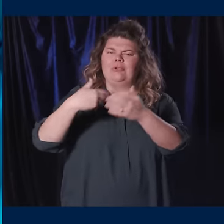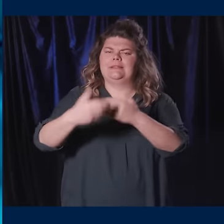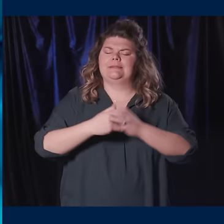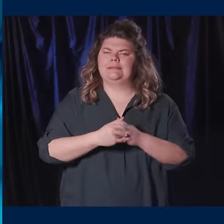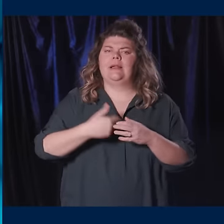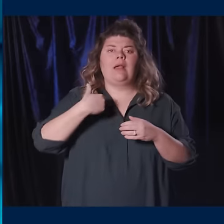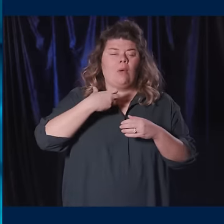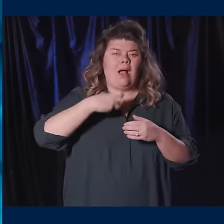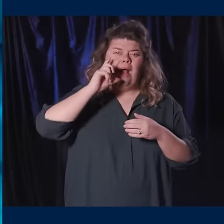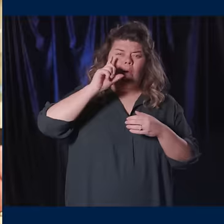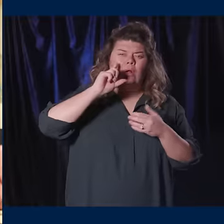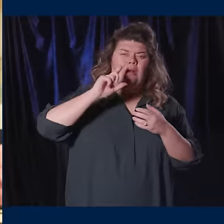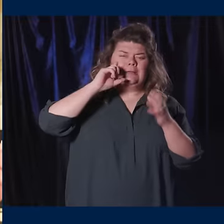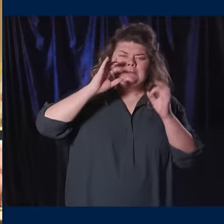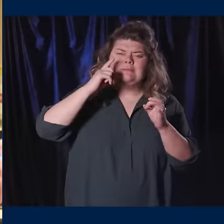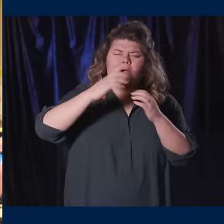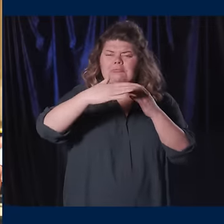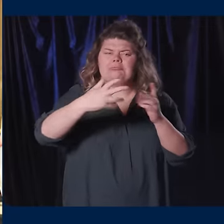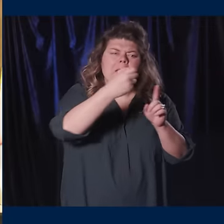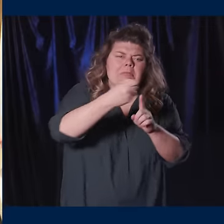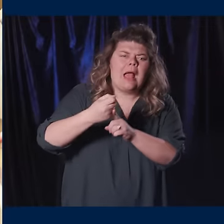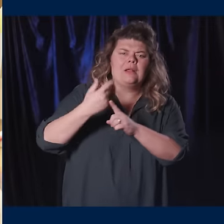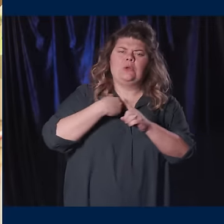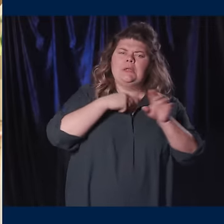determine where we will go, and what we will dare to achieve.